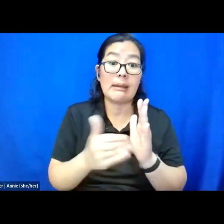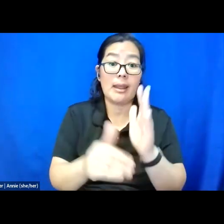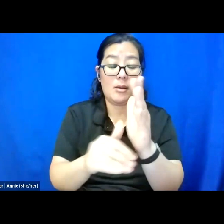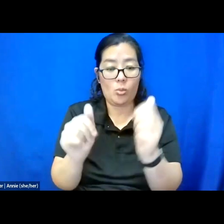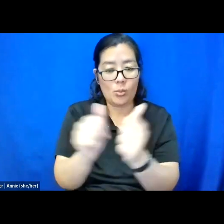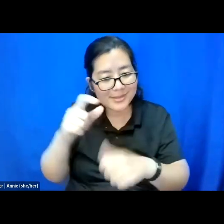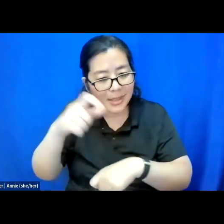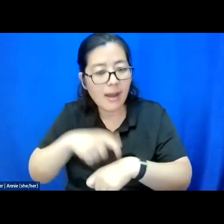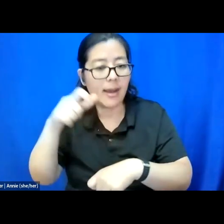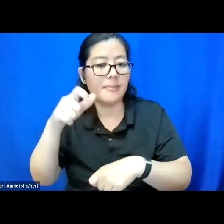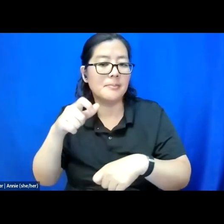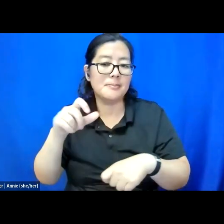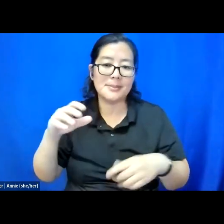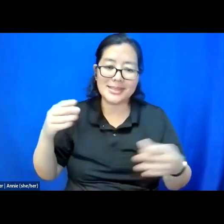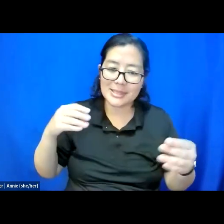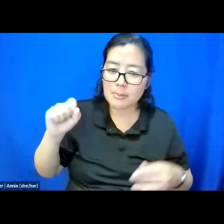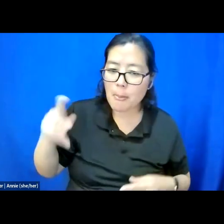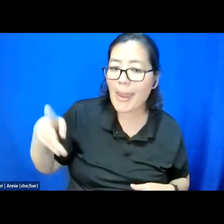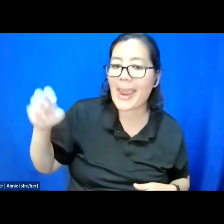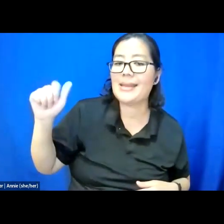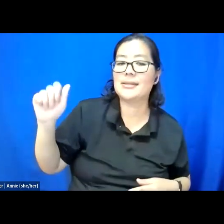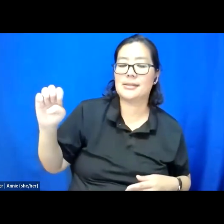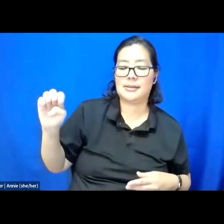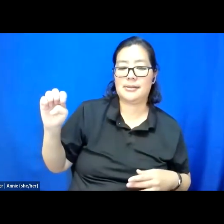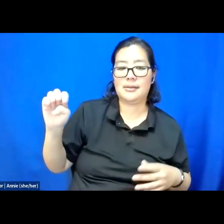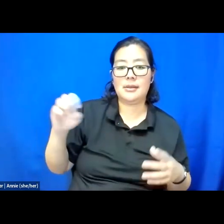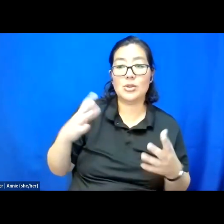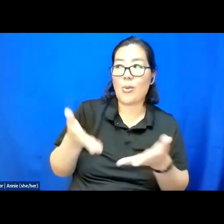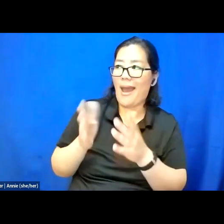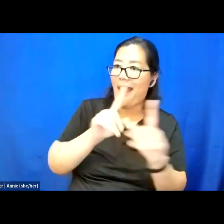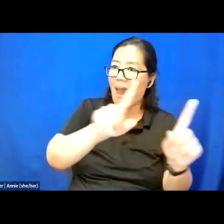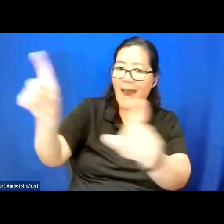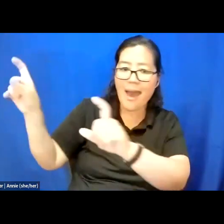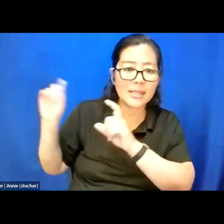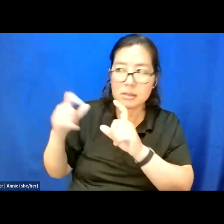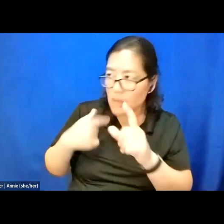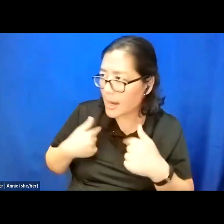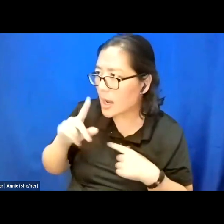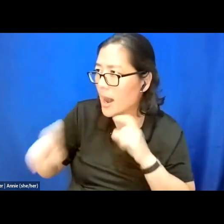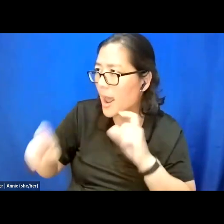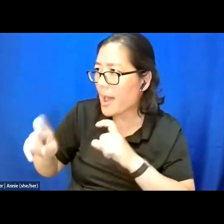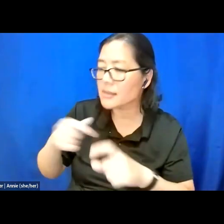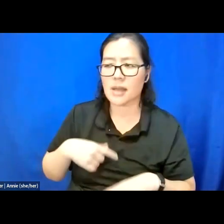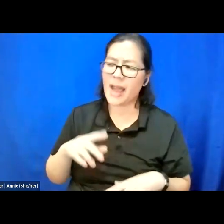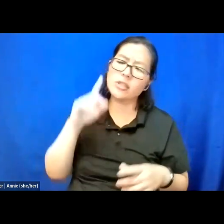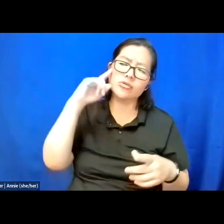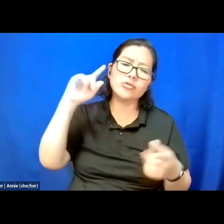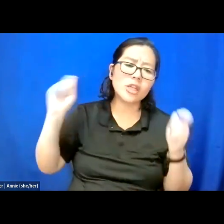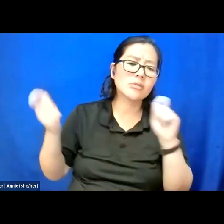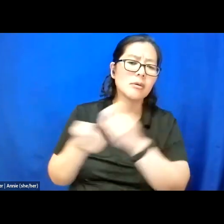and space for me to ask questions and change my mind about treatment options and not forced